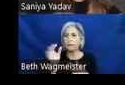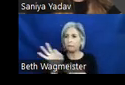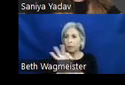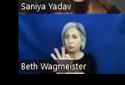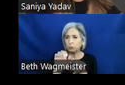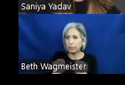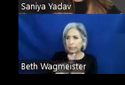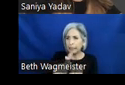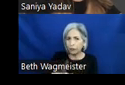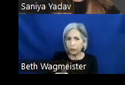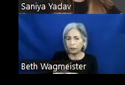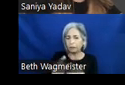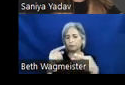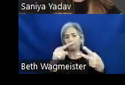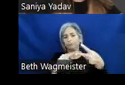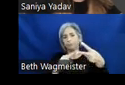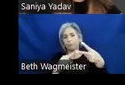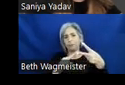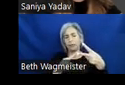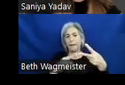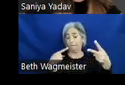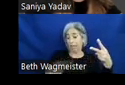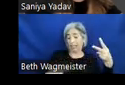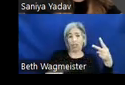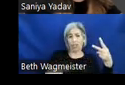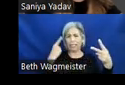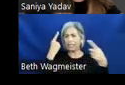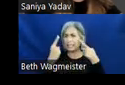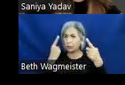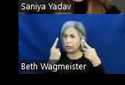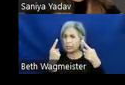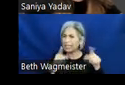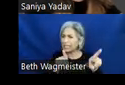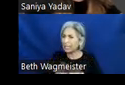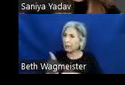Next, physical, we have to ask ourselves if we have considered